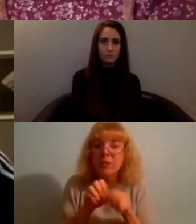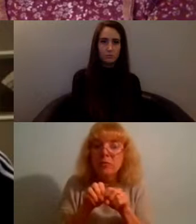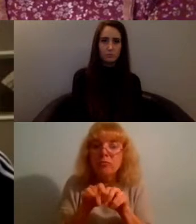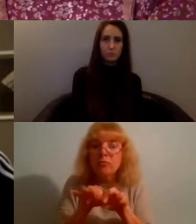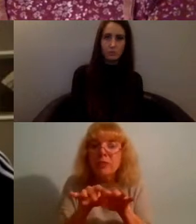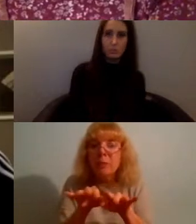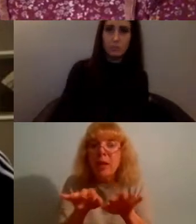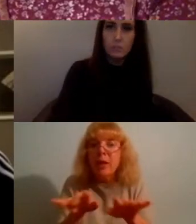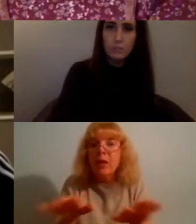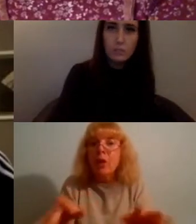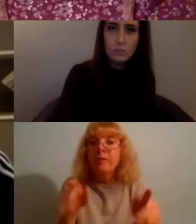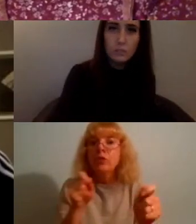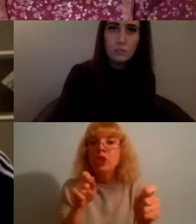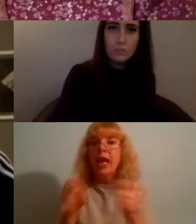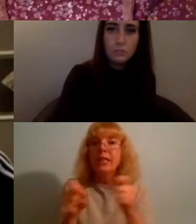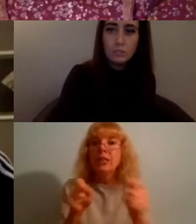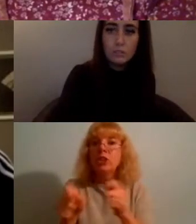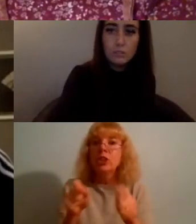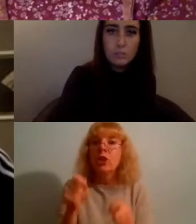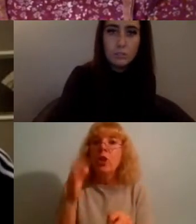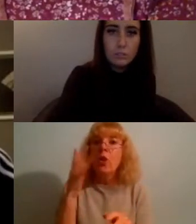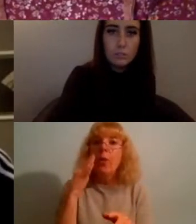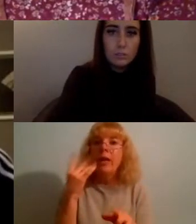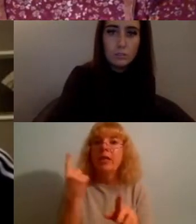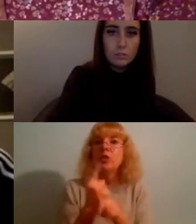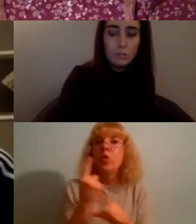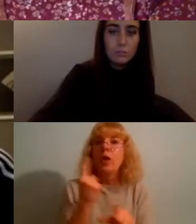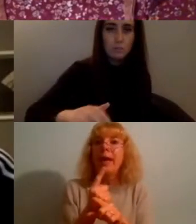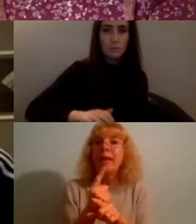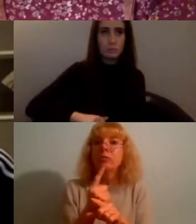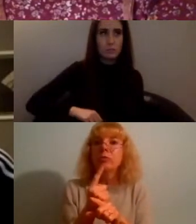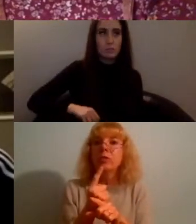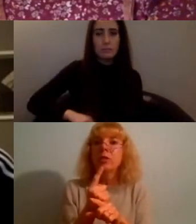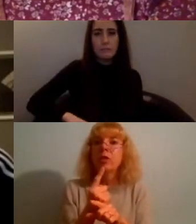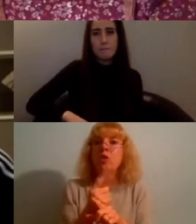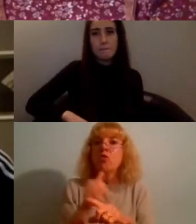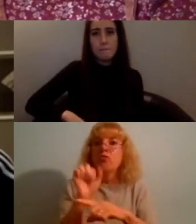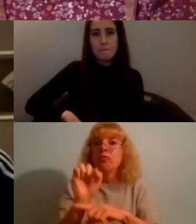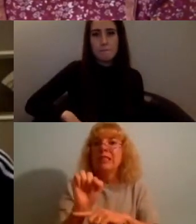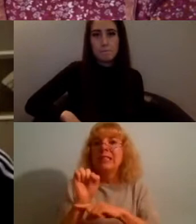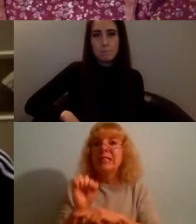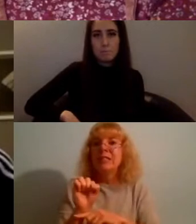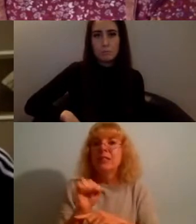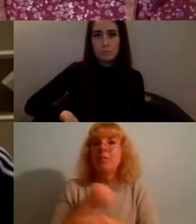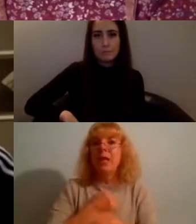know when I talk about my joy being resistance um and as someone who lives with chronic conditions